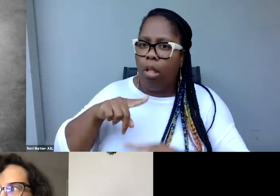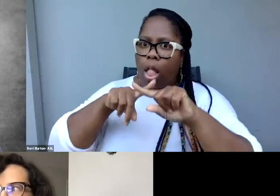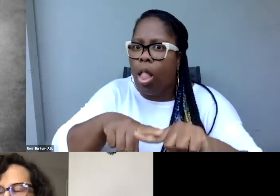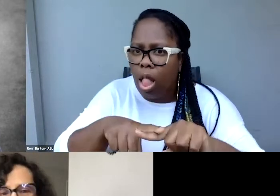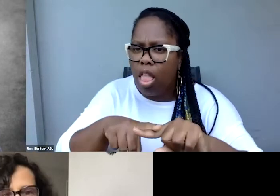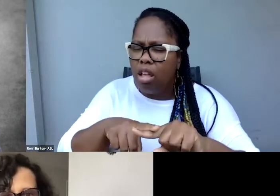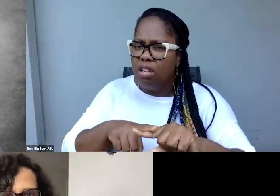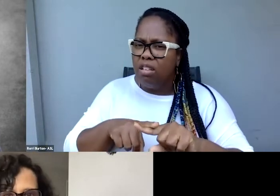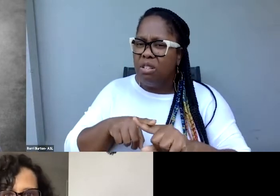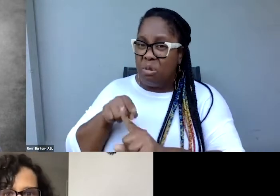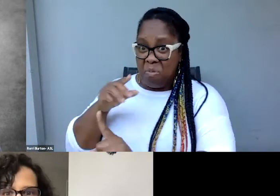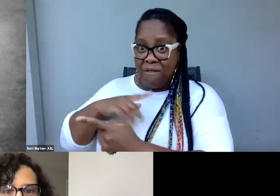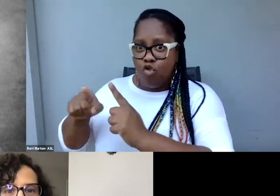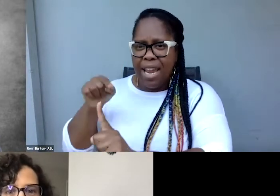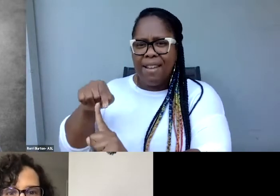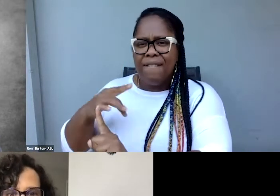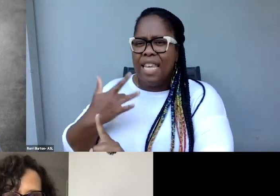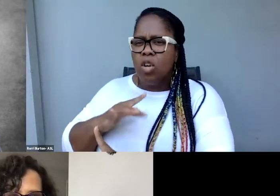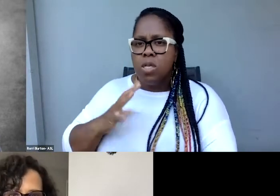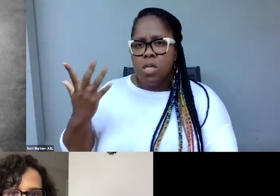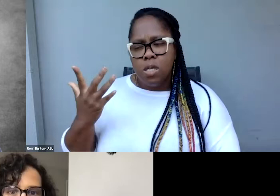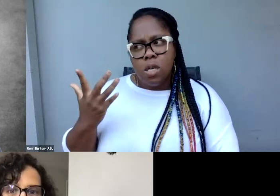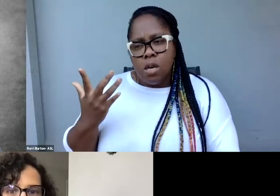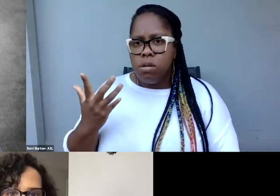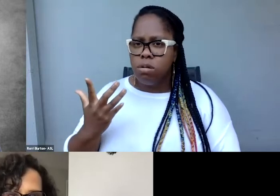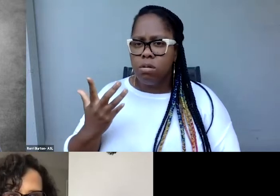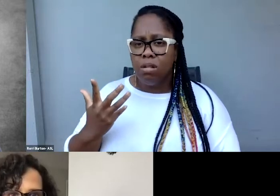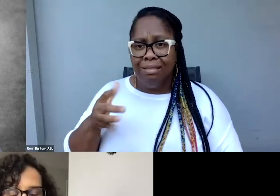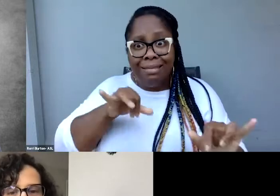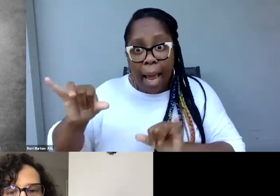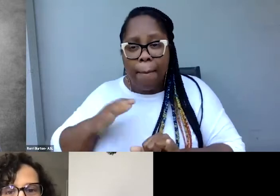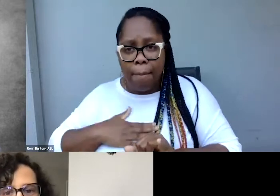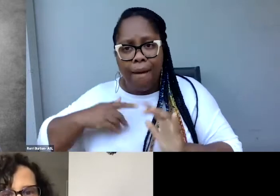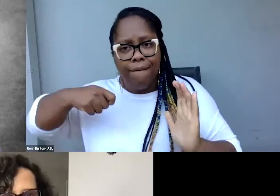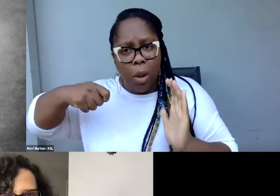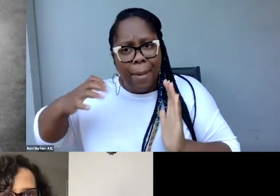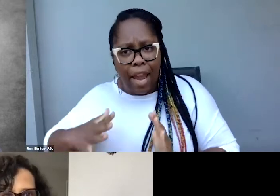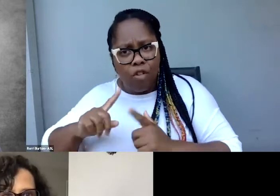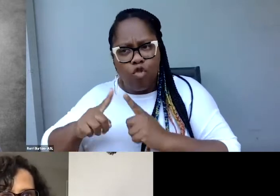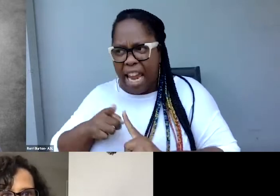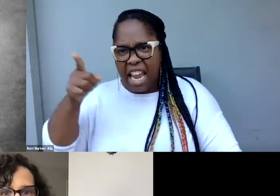And this filmmaker felt insulted and felt terrible about how caption users were